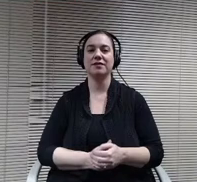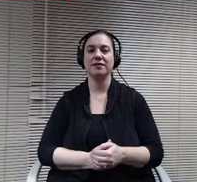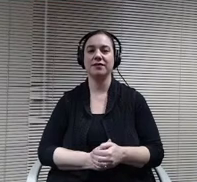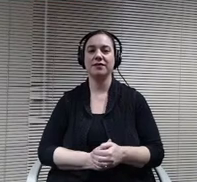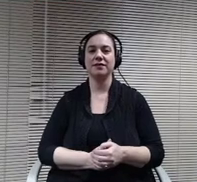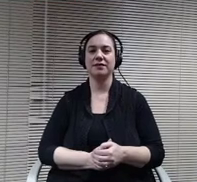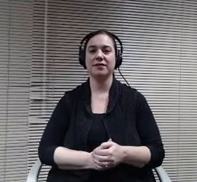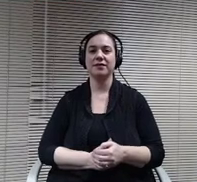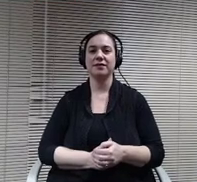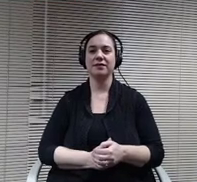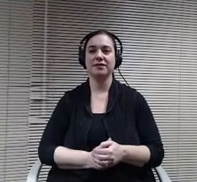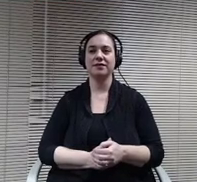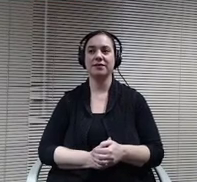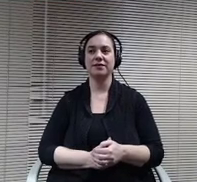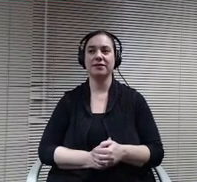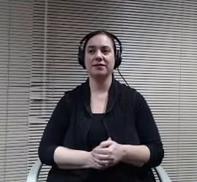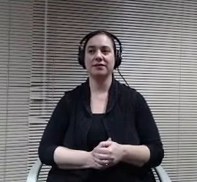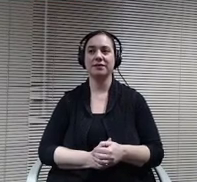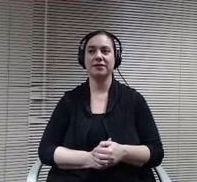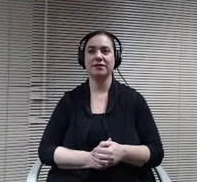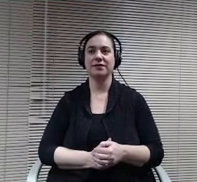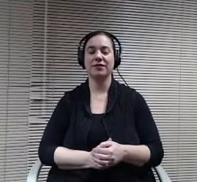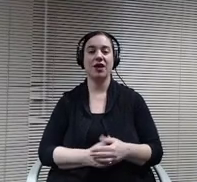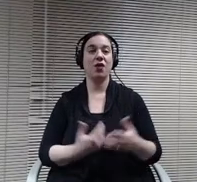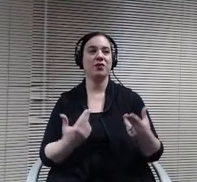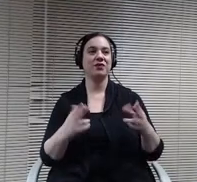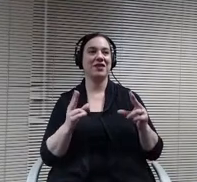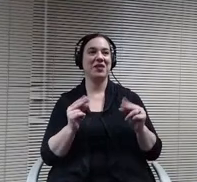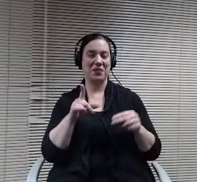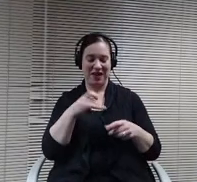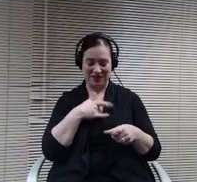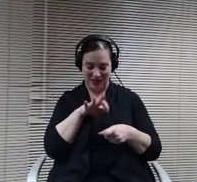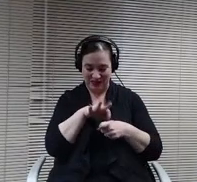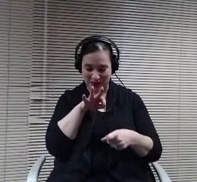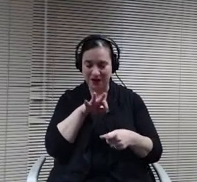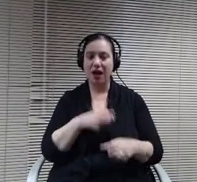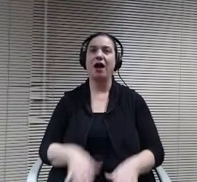No, we have to vote. I'll get there, sorry. Now we will move